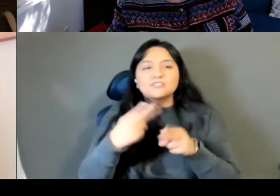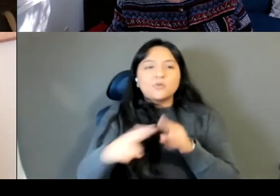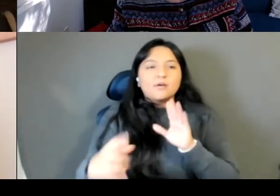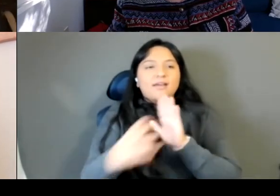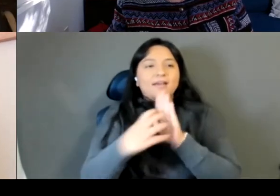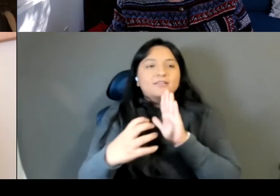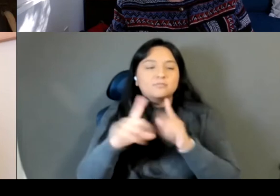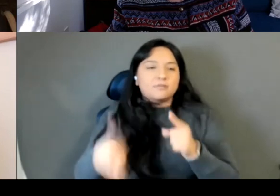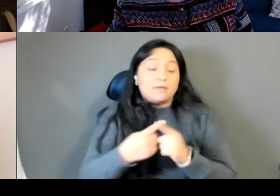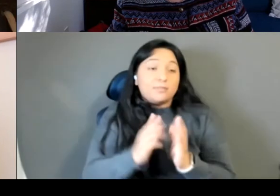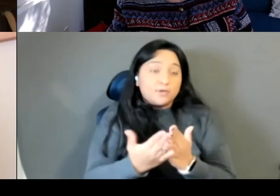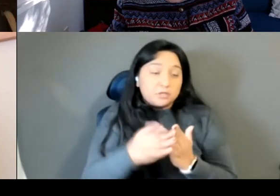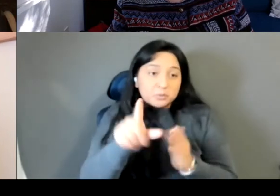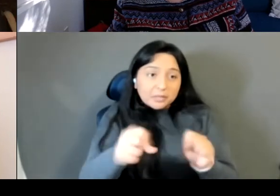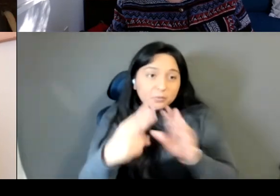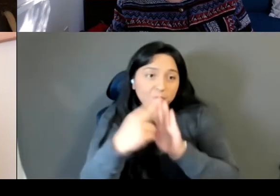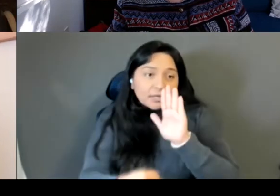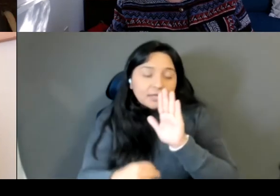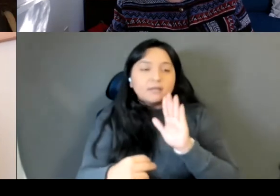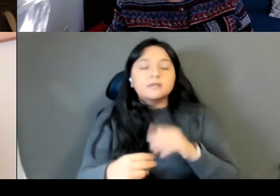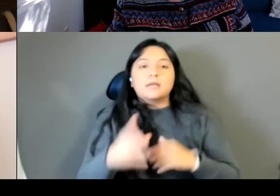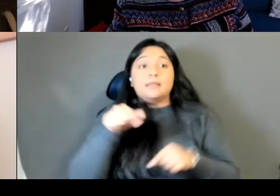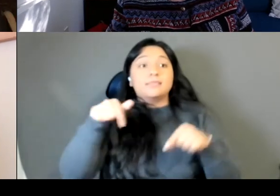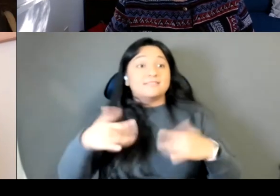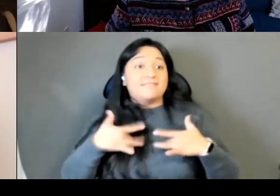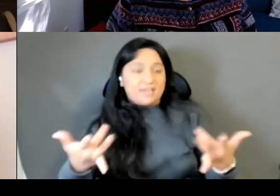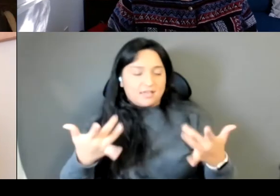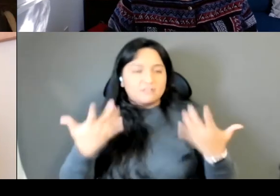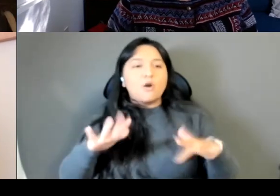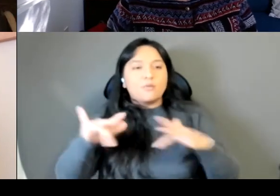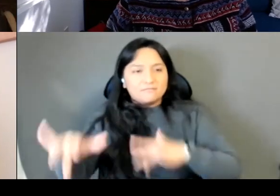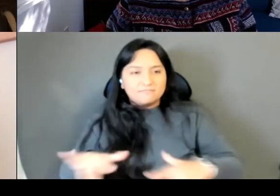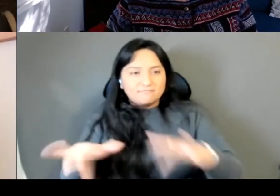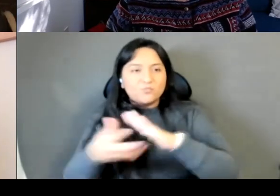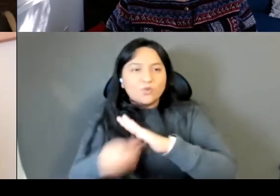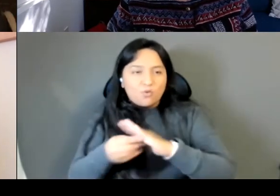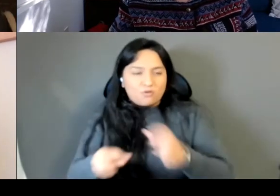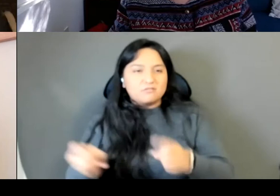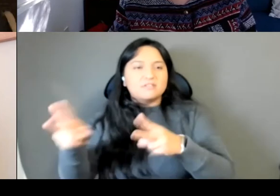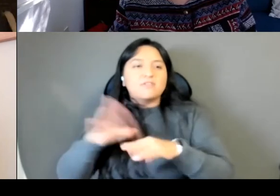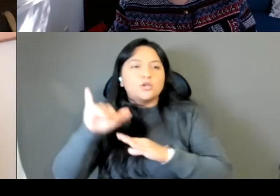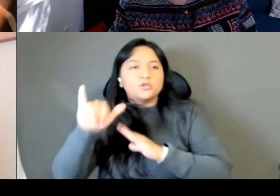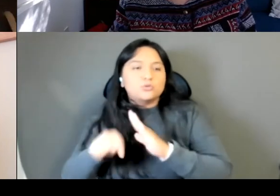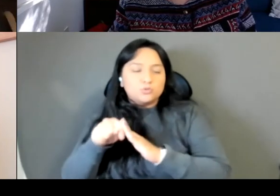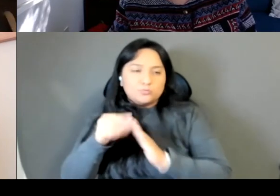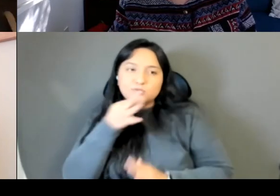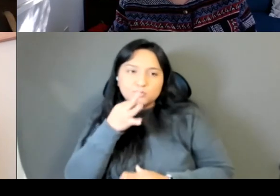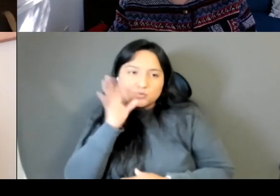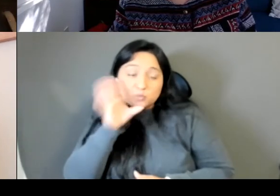And finally our event was recorded it will be available on our YouTube channel shortly. If you want to send to friends, family, colleagues, students, mentors, etc.